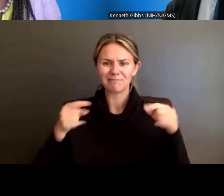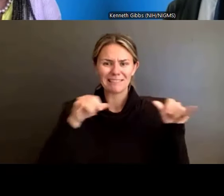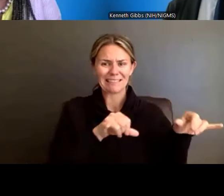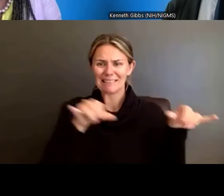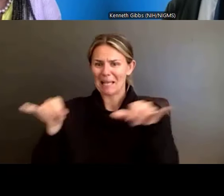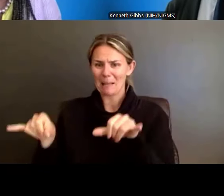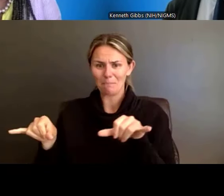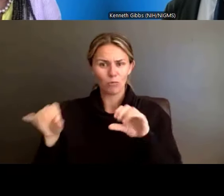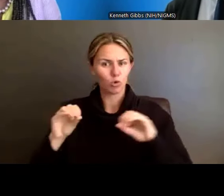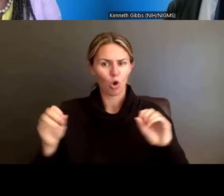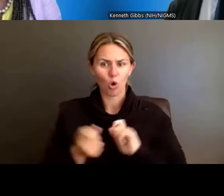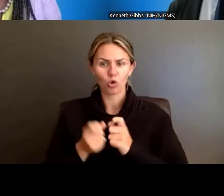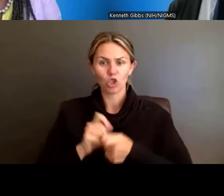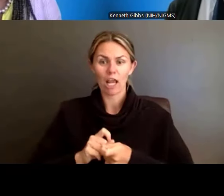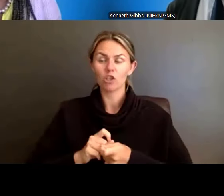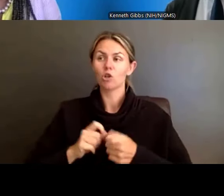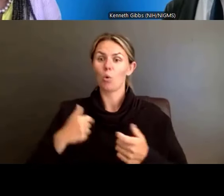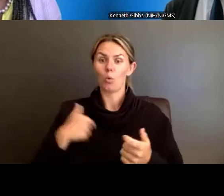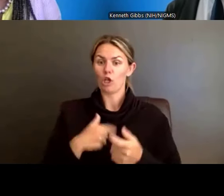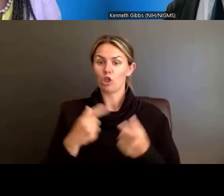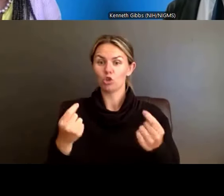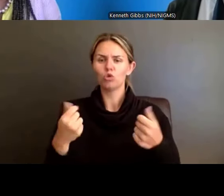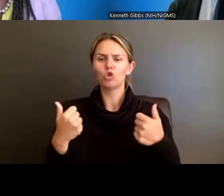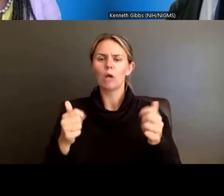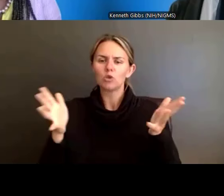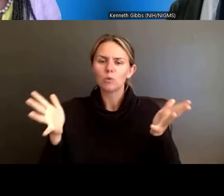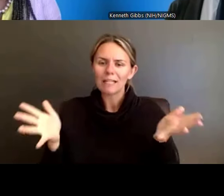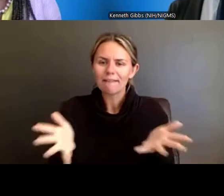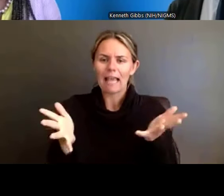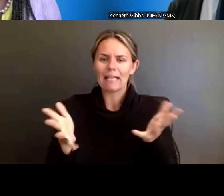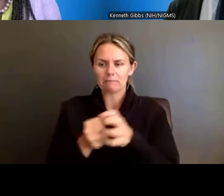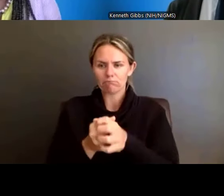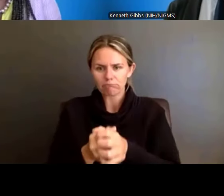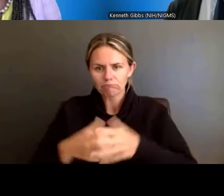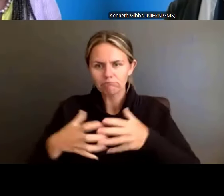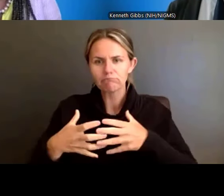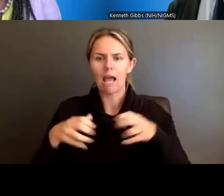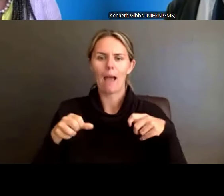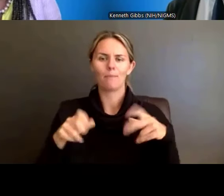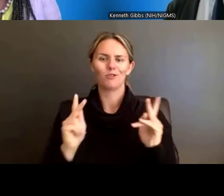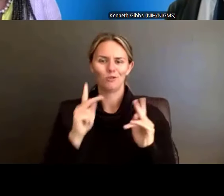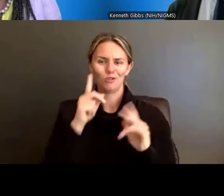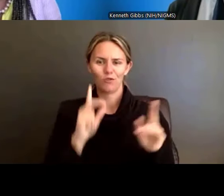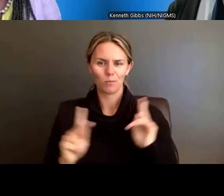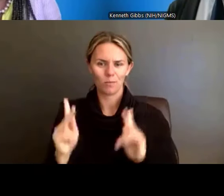or enhance opportunities for an individual. So, participation in our research training programs